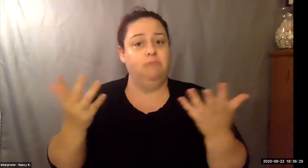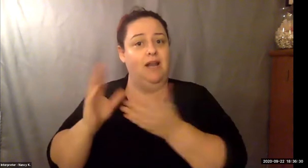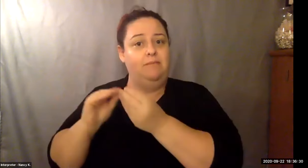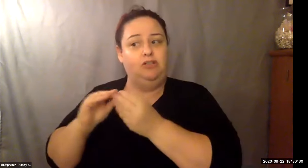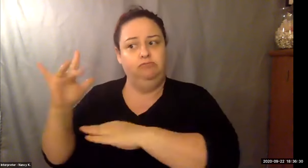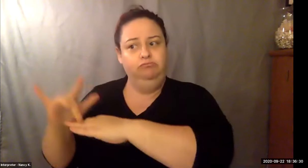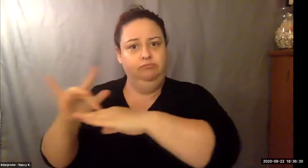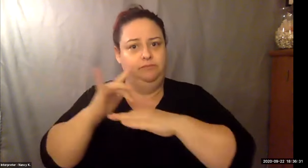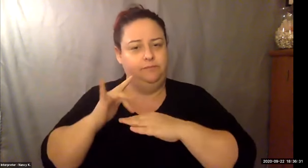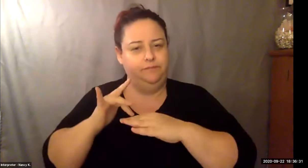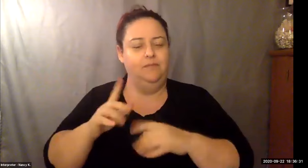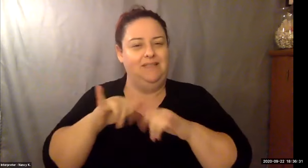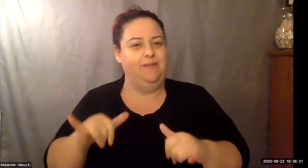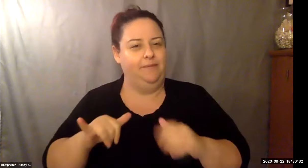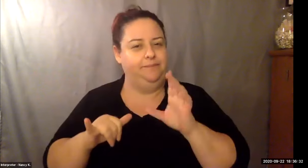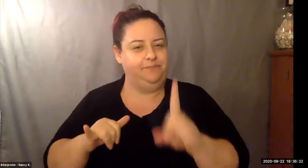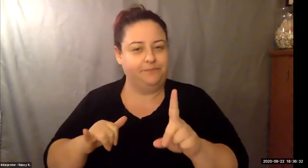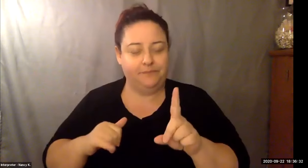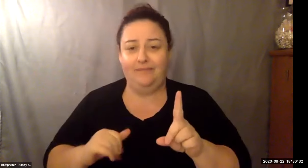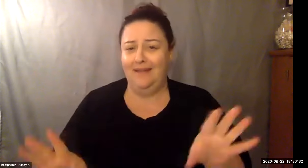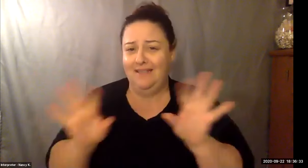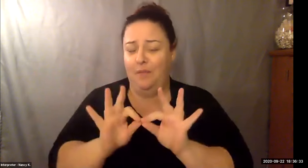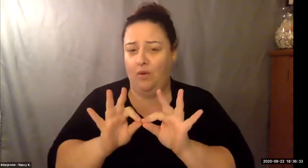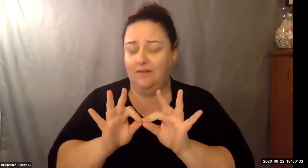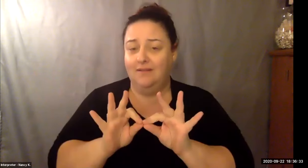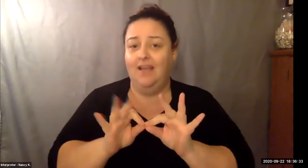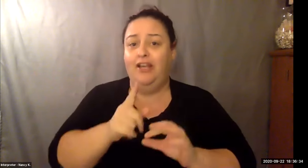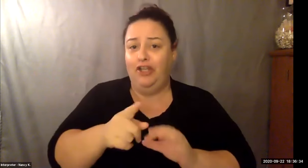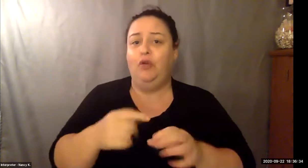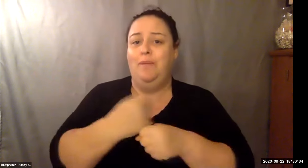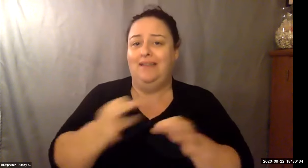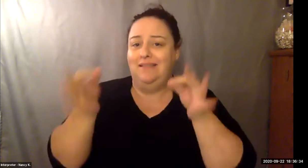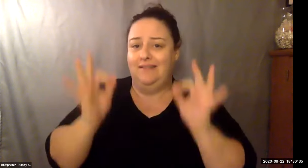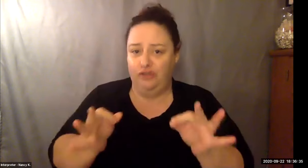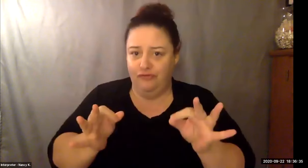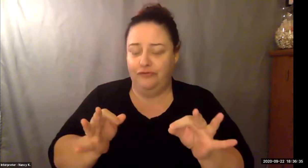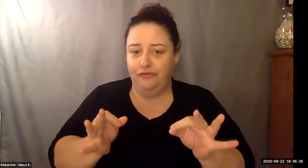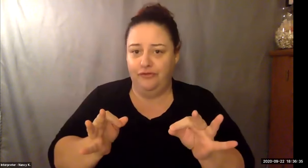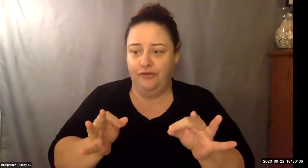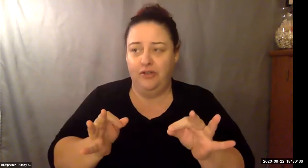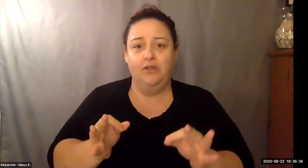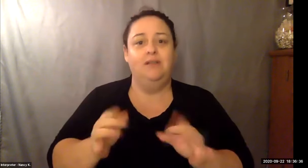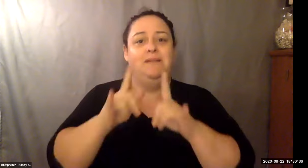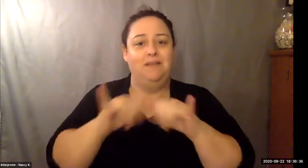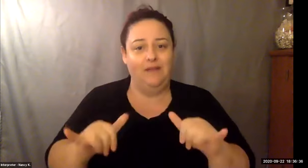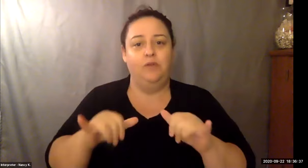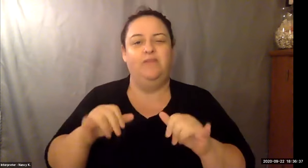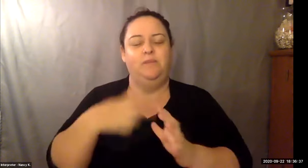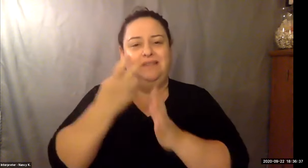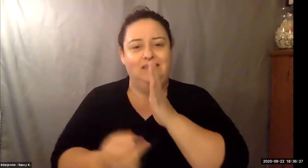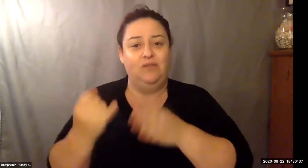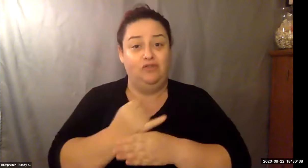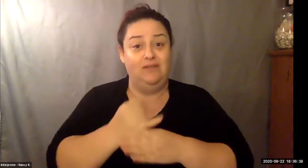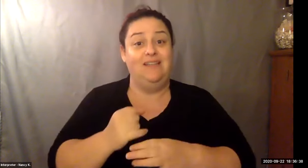Keith Wolling: Sort our way through this and we have to stay together on this. And that's really where I come to say, okay, we'll travel day is very important to us.